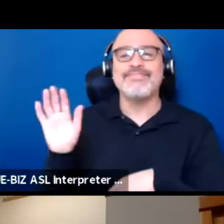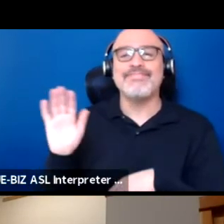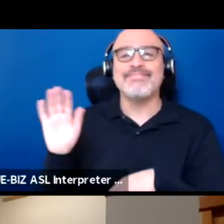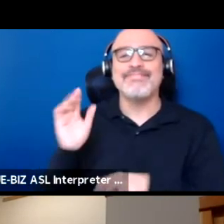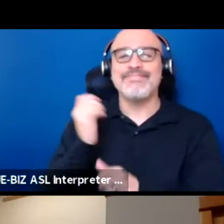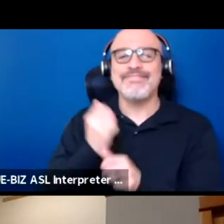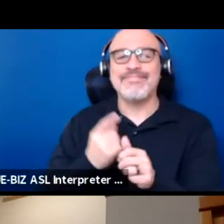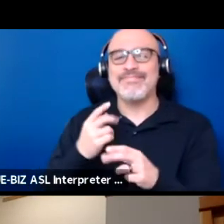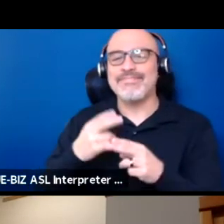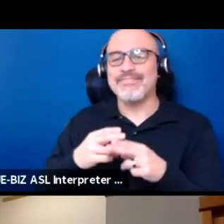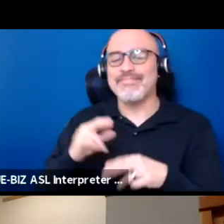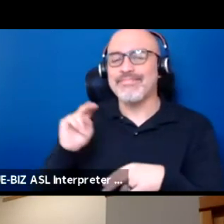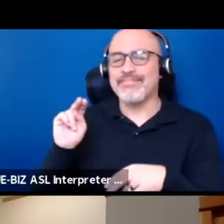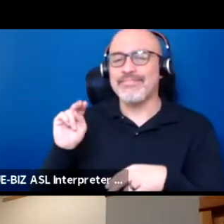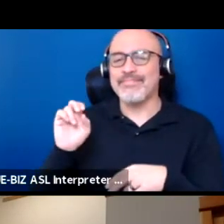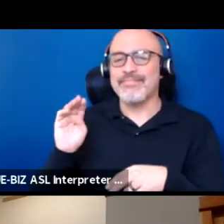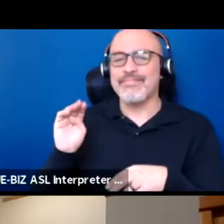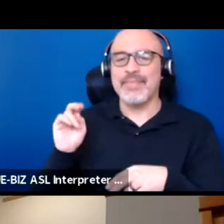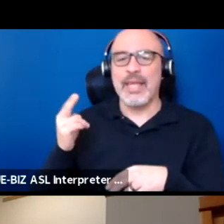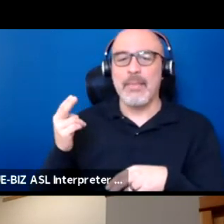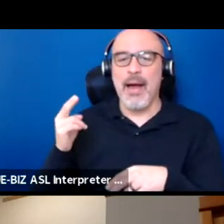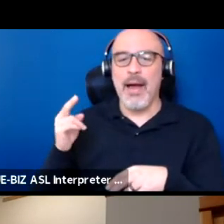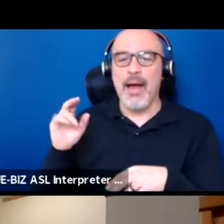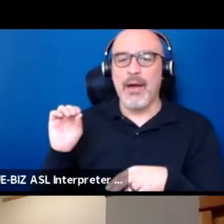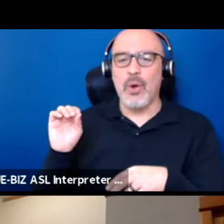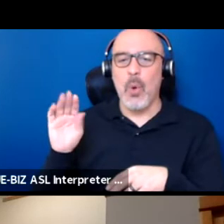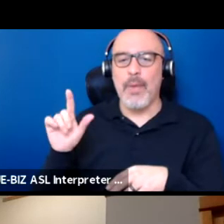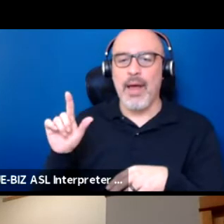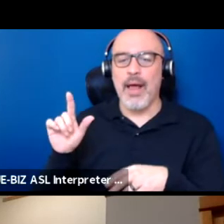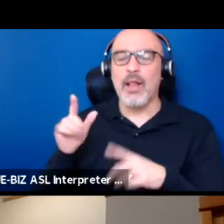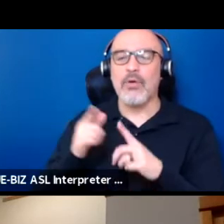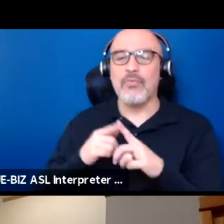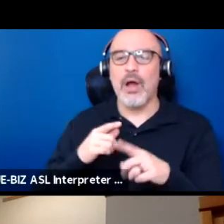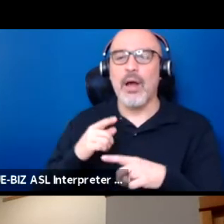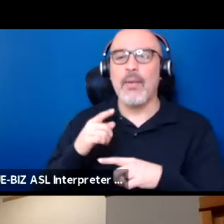My name is Neemah Cobell. I am from the Blackfeet Nation.